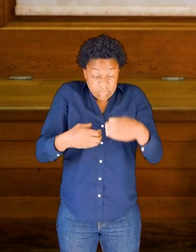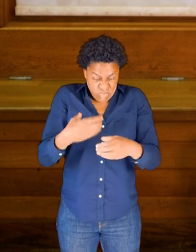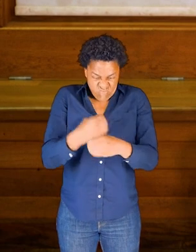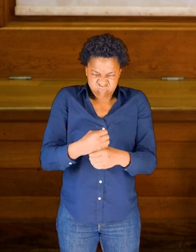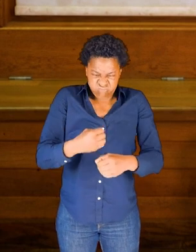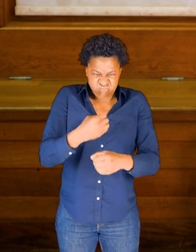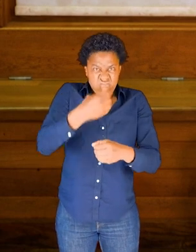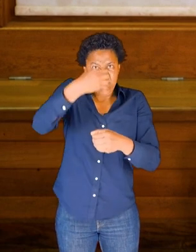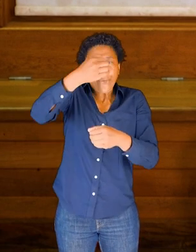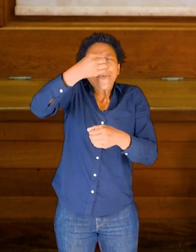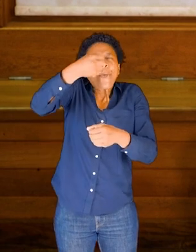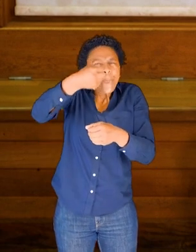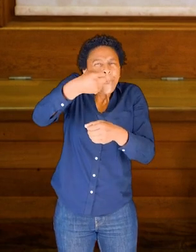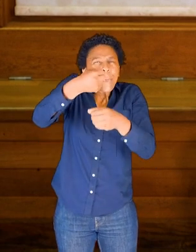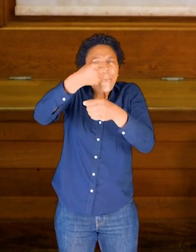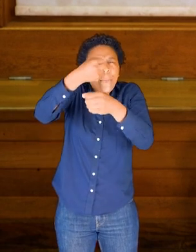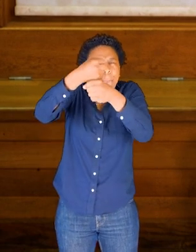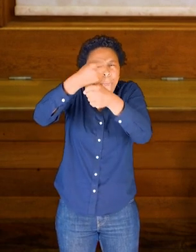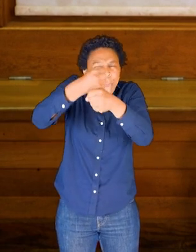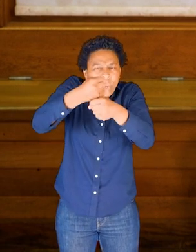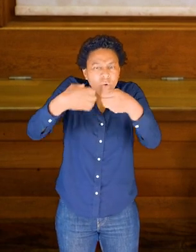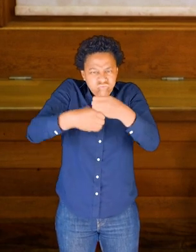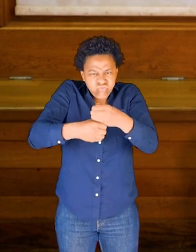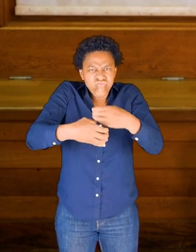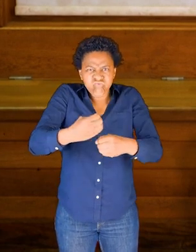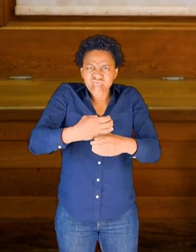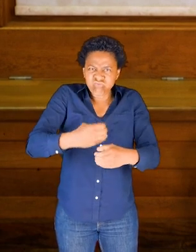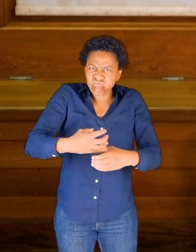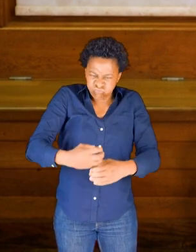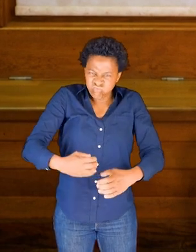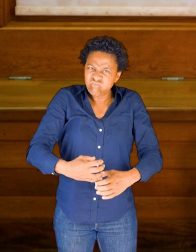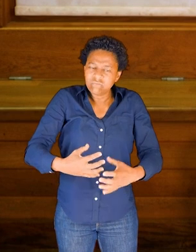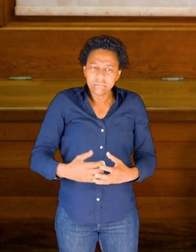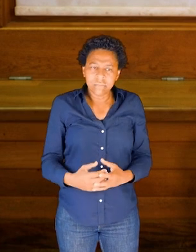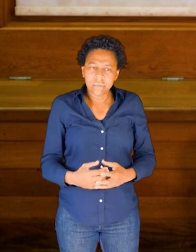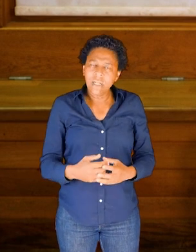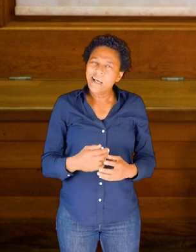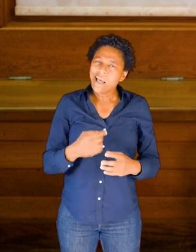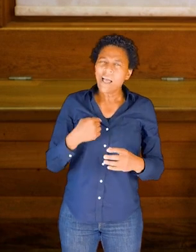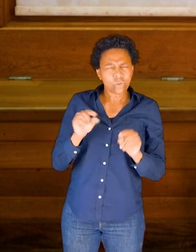And I get a sense that there's a little space in between the knots here,